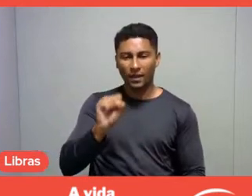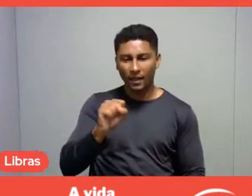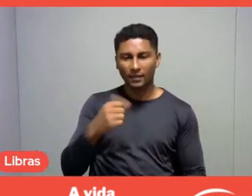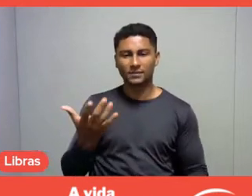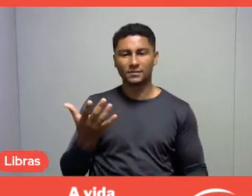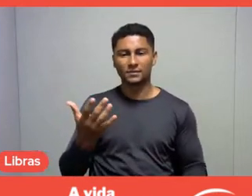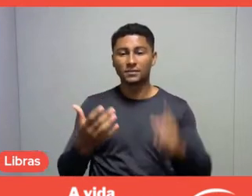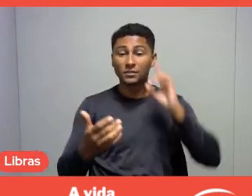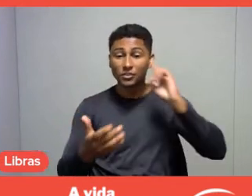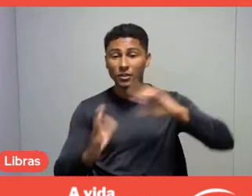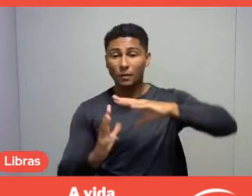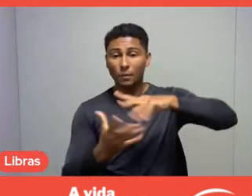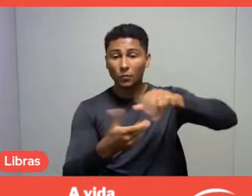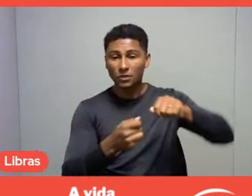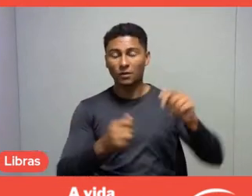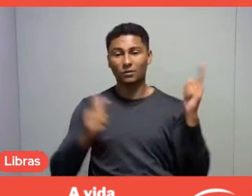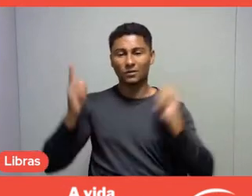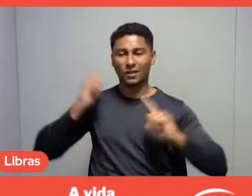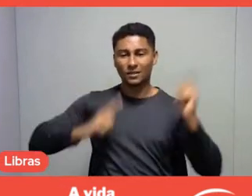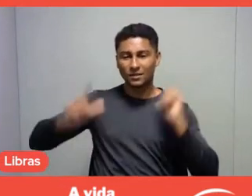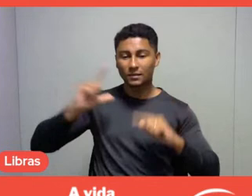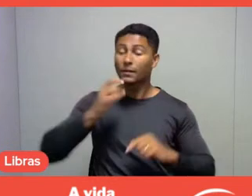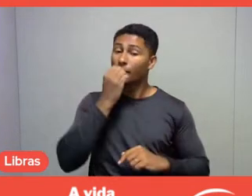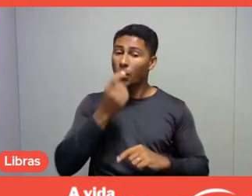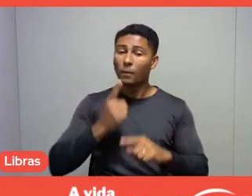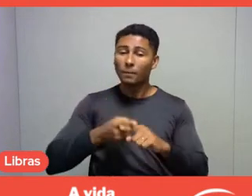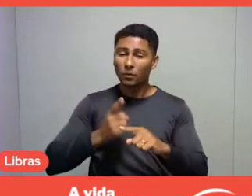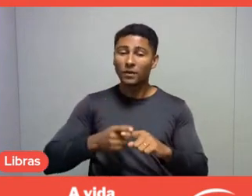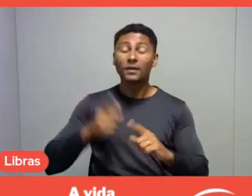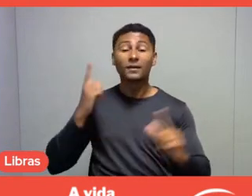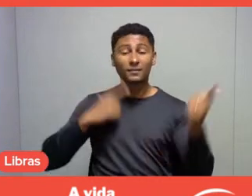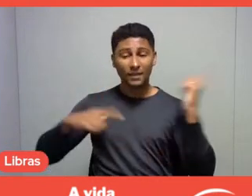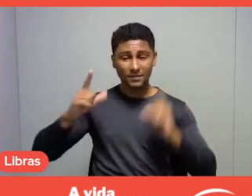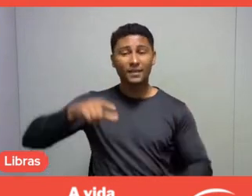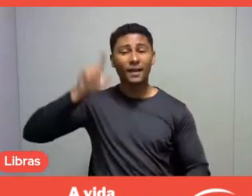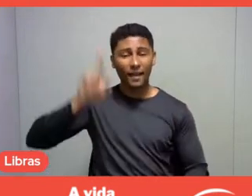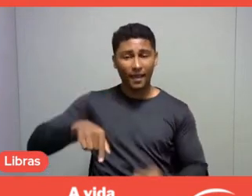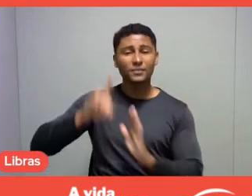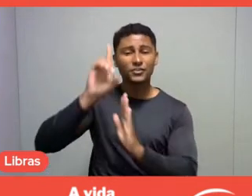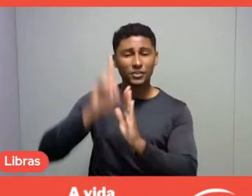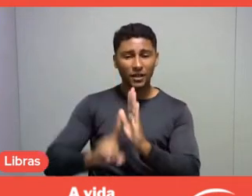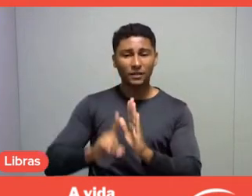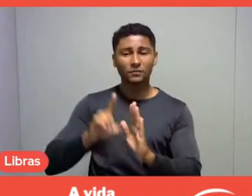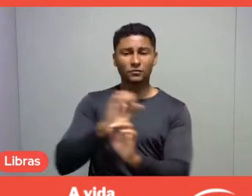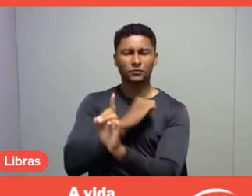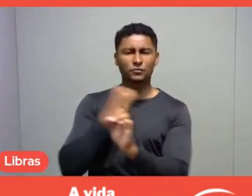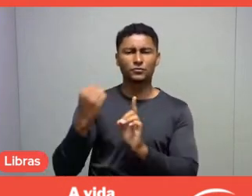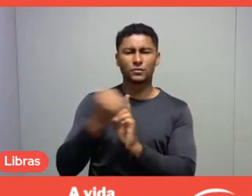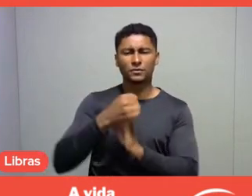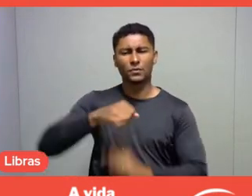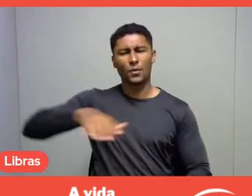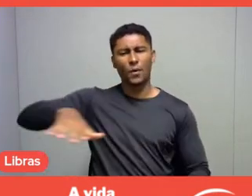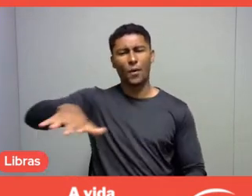can contribute to viewing leisure as a right in contemporary society, and understanding the importance of leisure